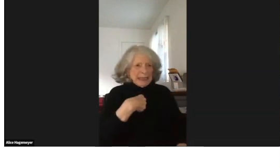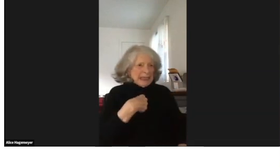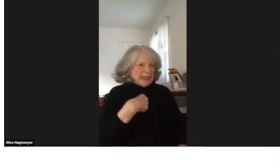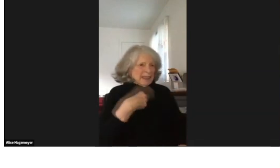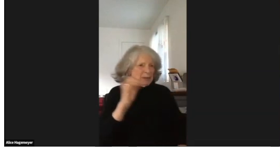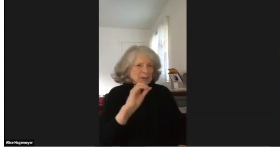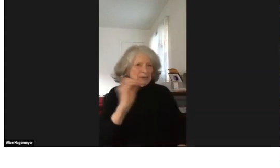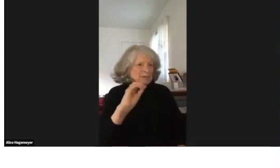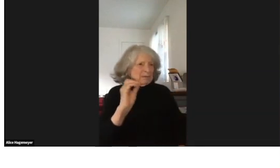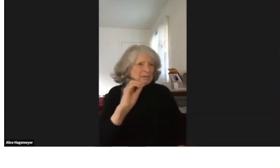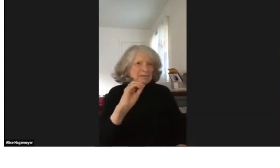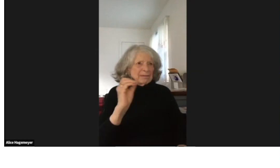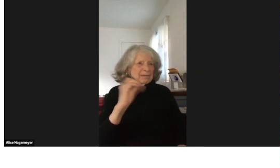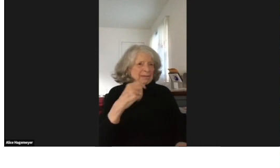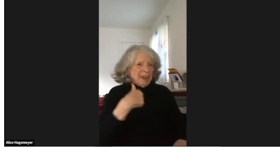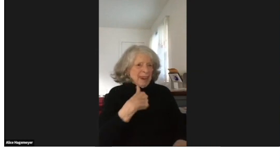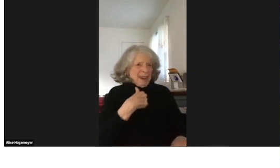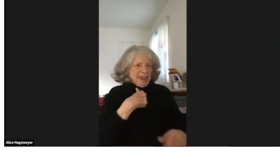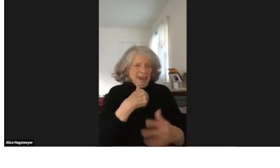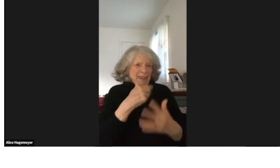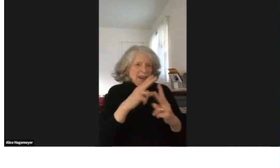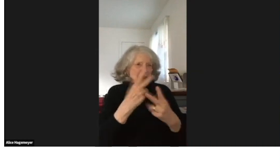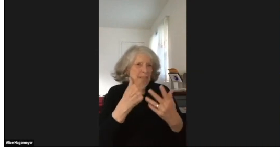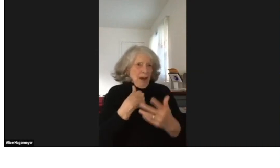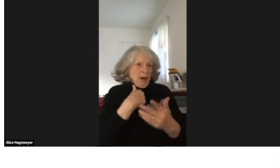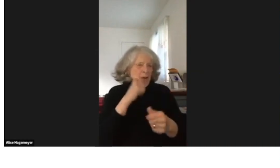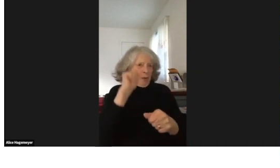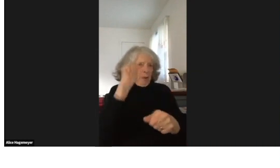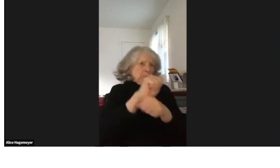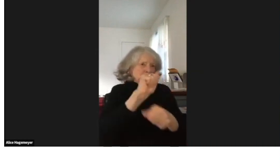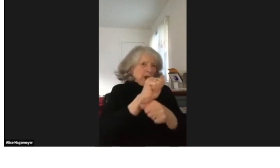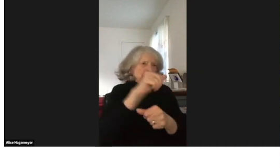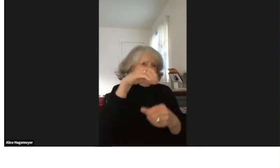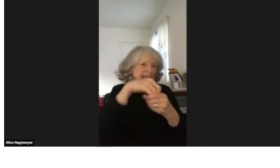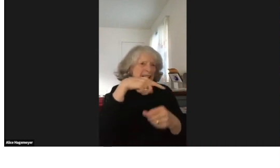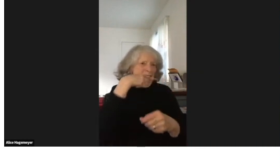If we're sitting alone, we think there's no one like me.